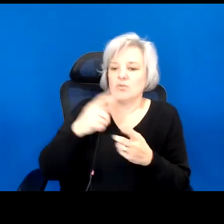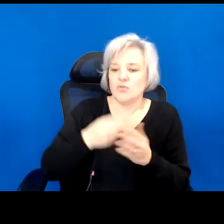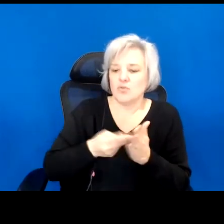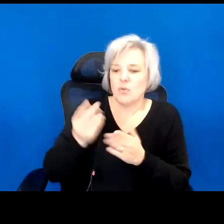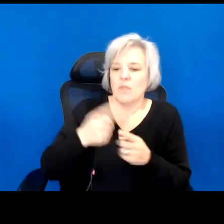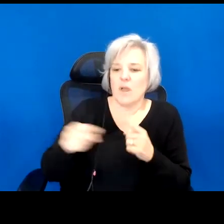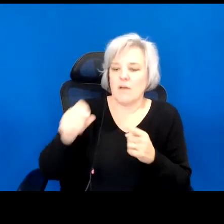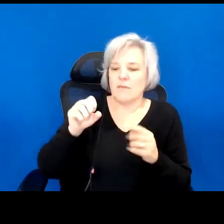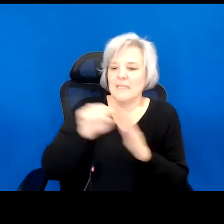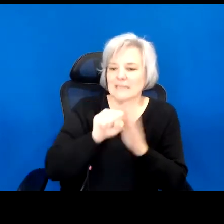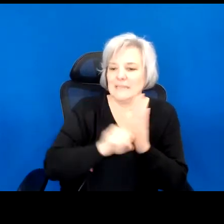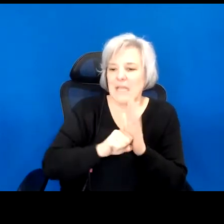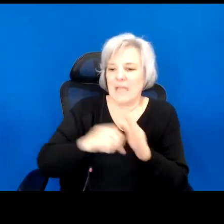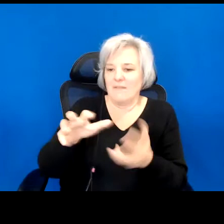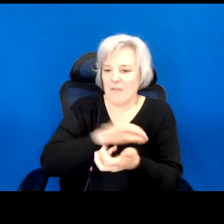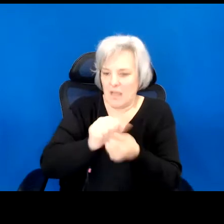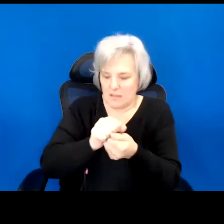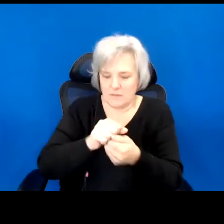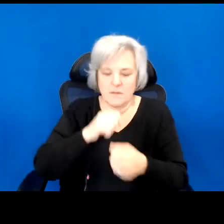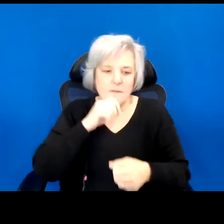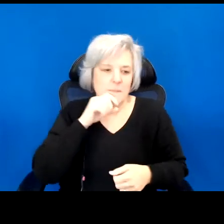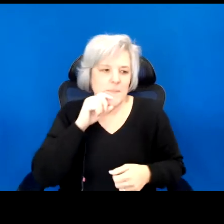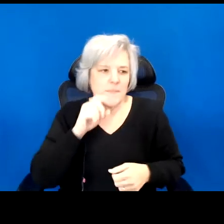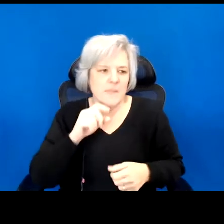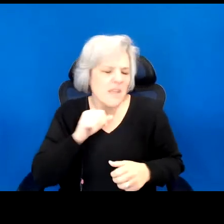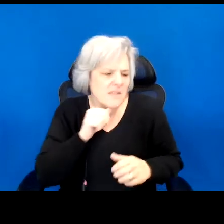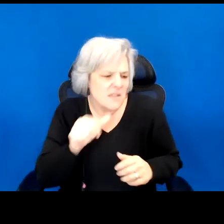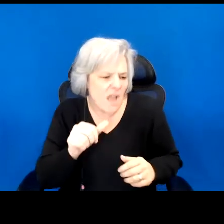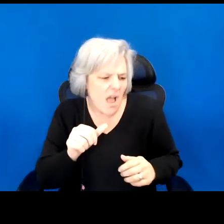bodies. It is no coincidence that both Baldwin and